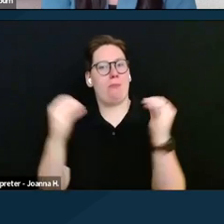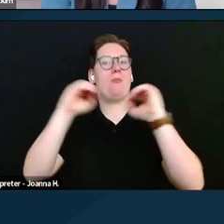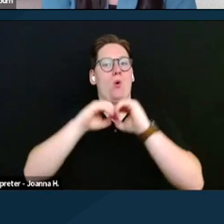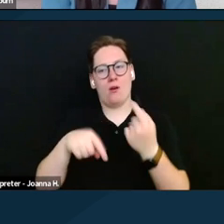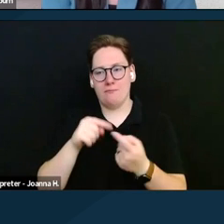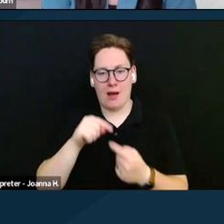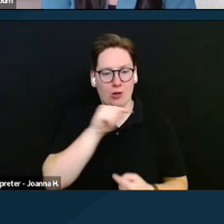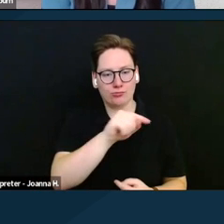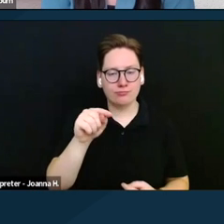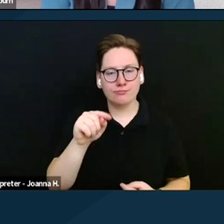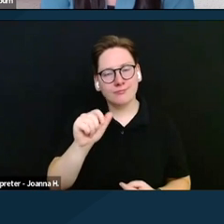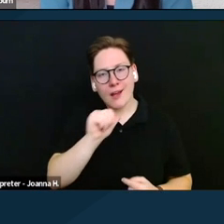these unjust marriage penalties.